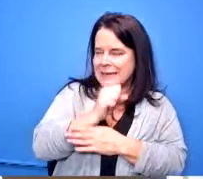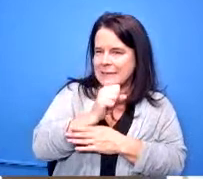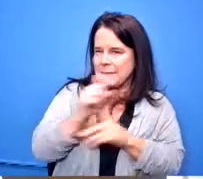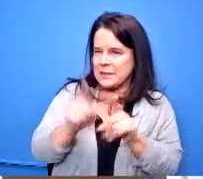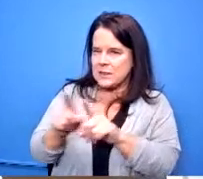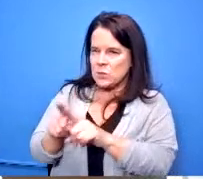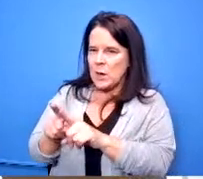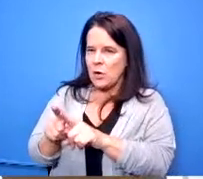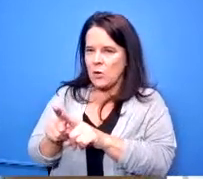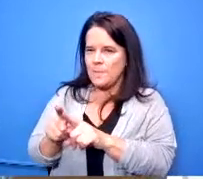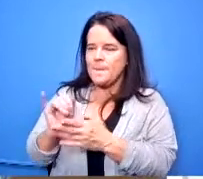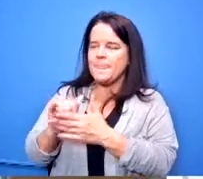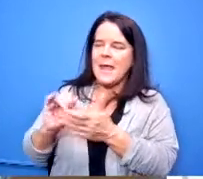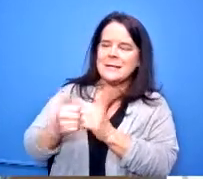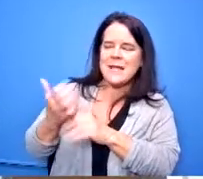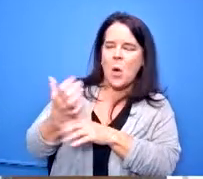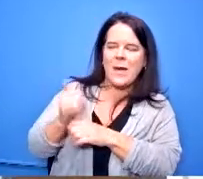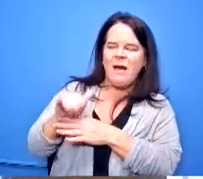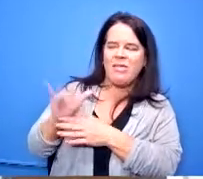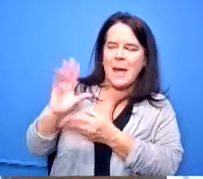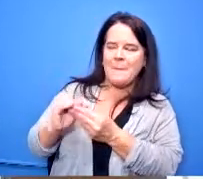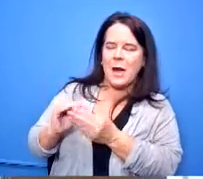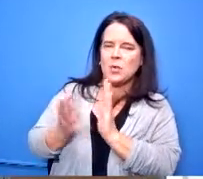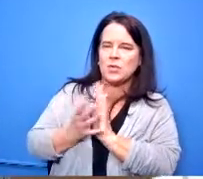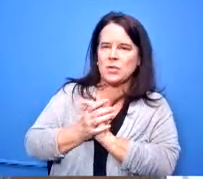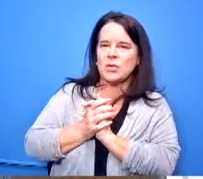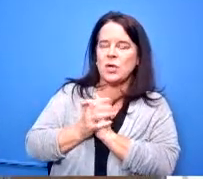that's how we got the number uh so we can we can give that out to the board